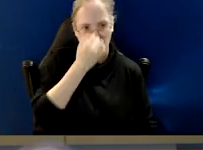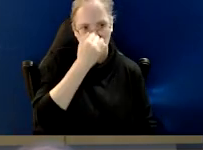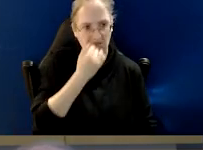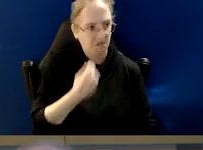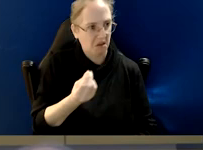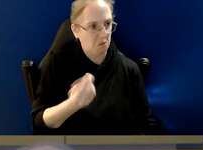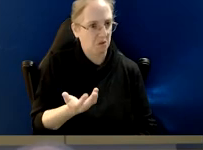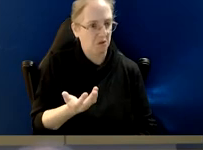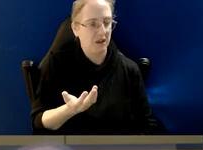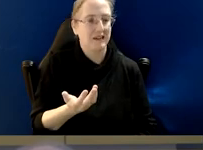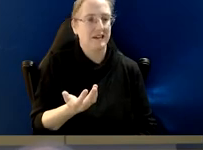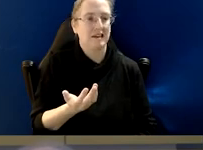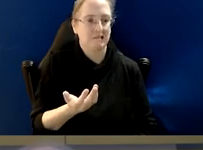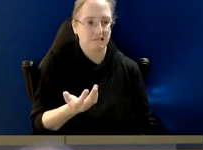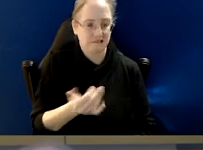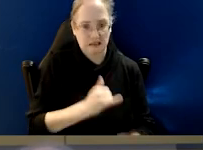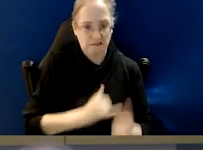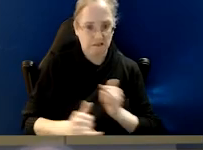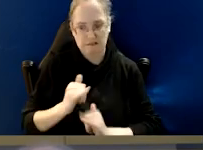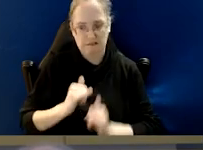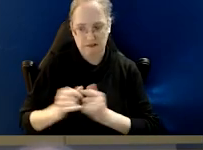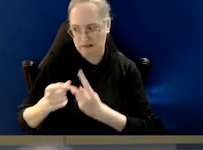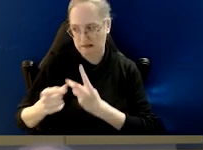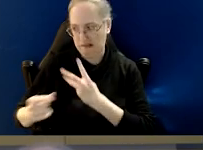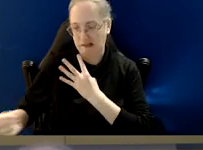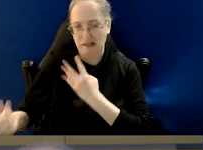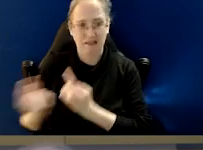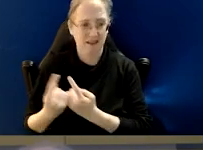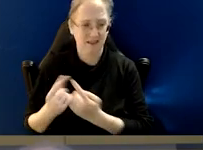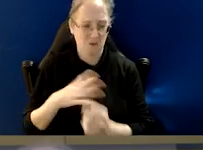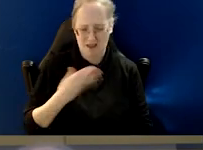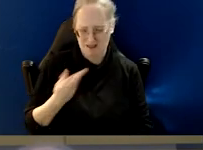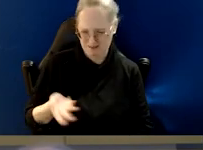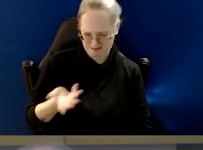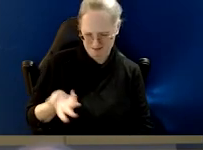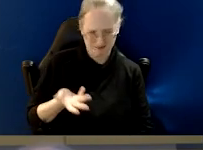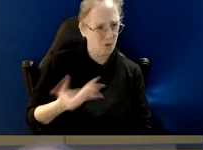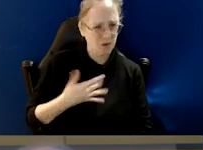And there's a lot in there that does not require